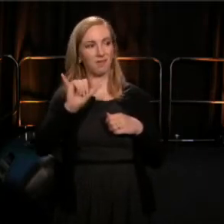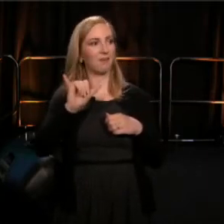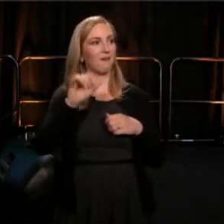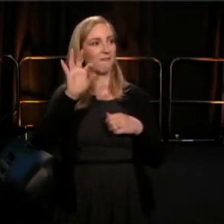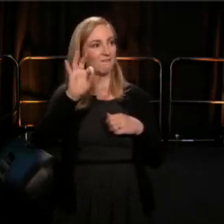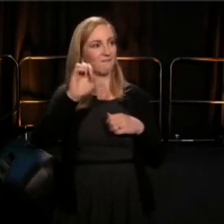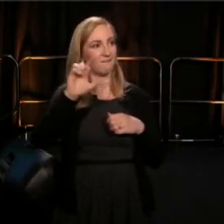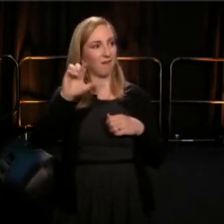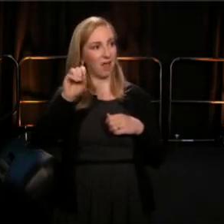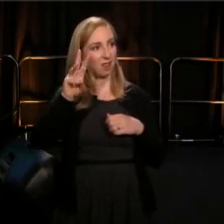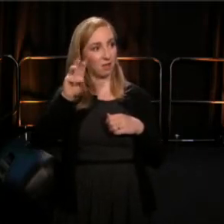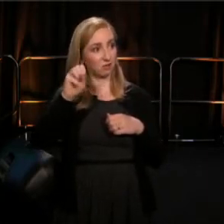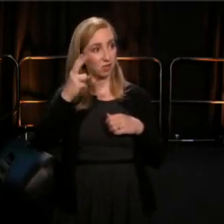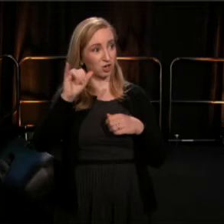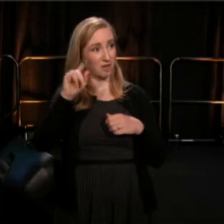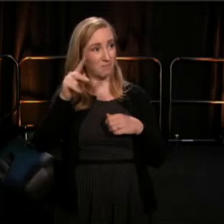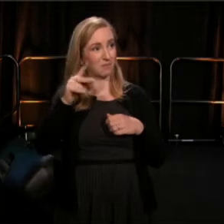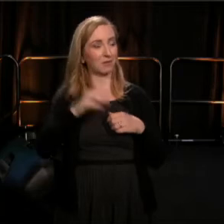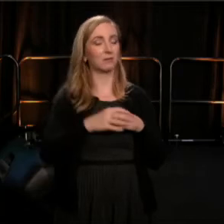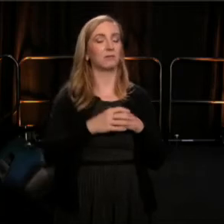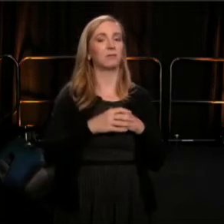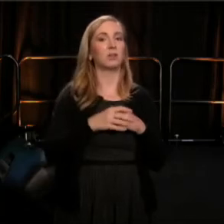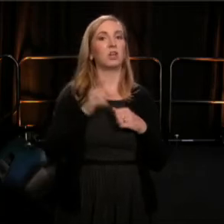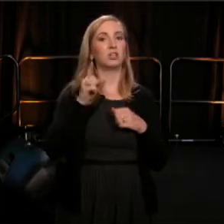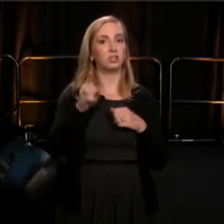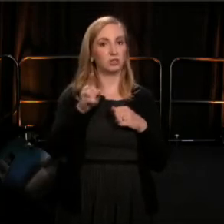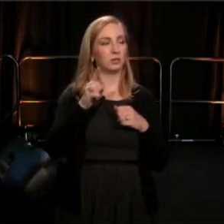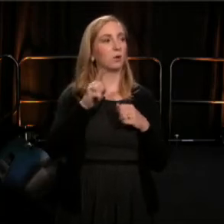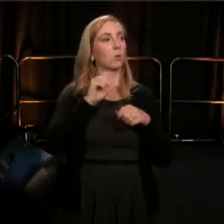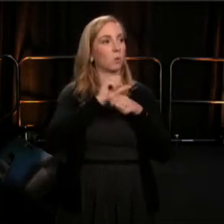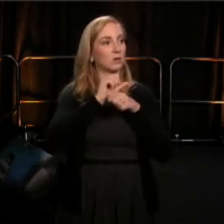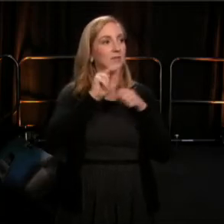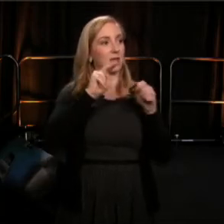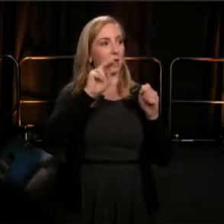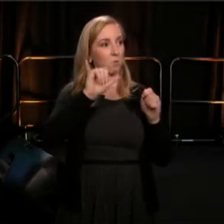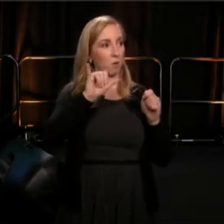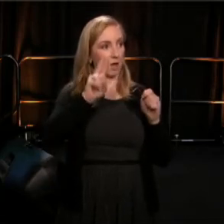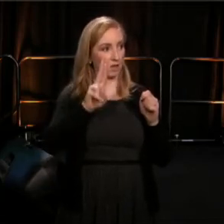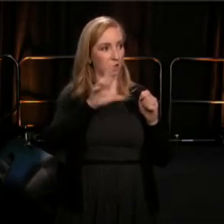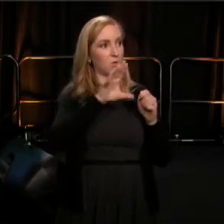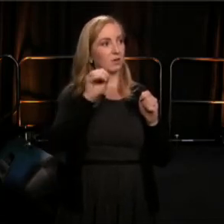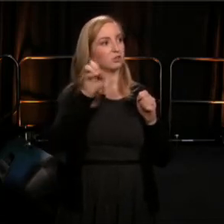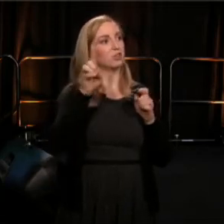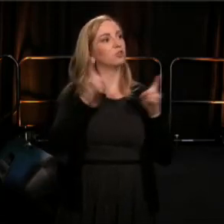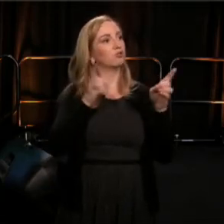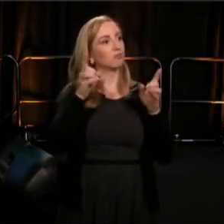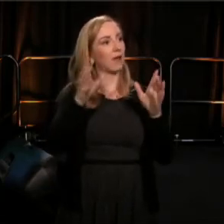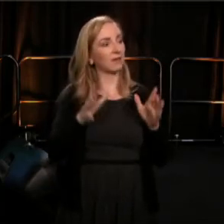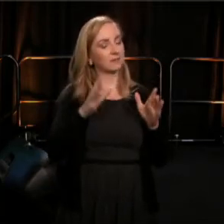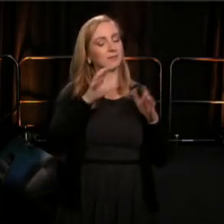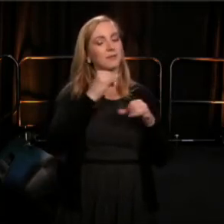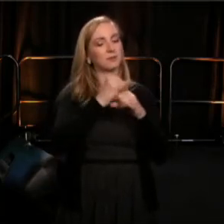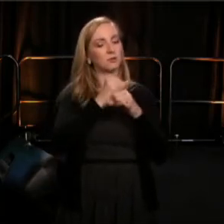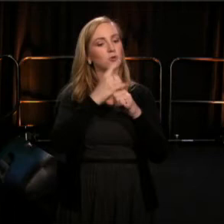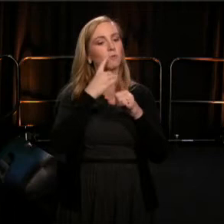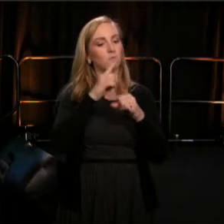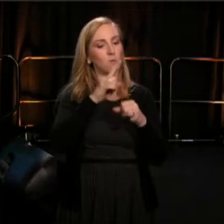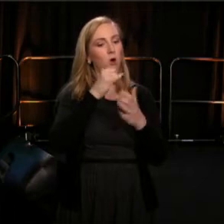She is university Professor at New York University, where she also directs the institute on the Arts and Civic Dialogue.